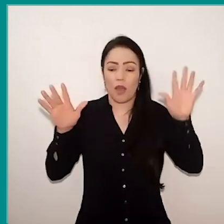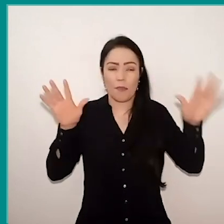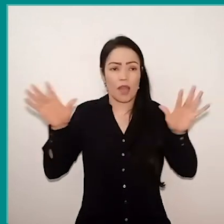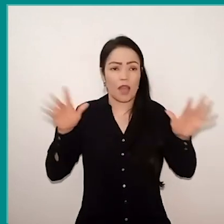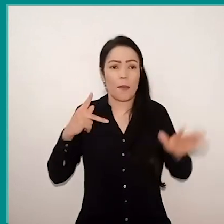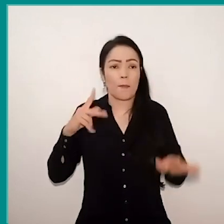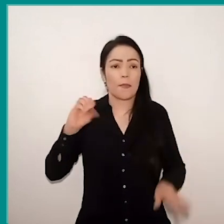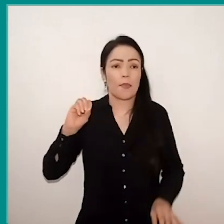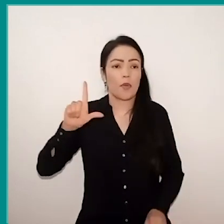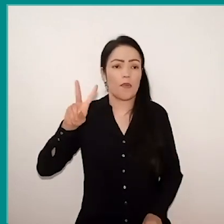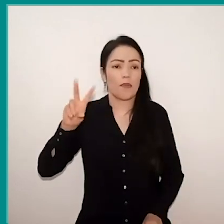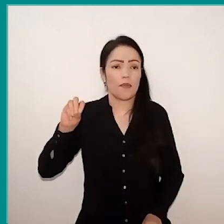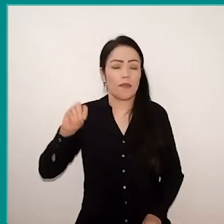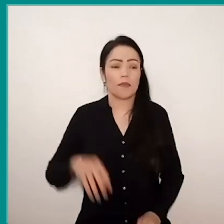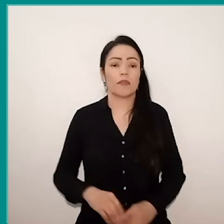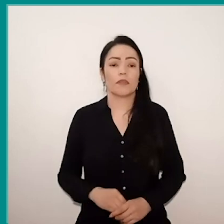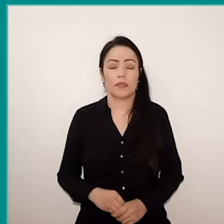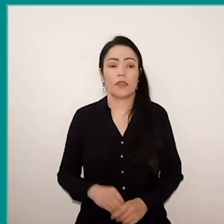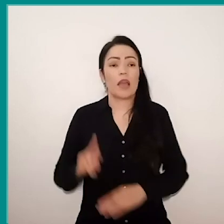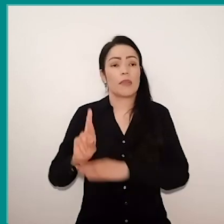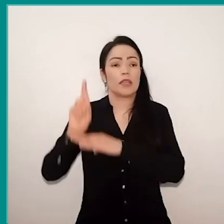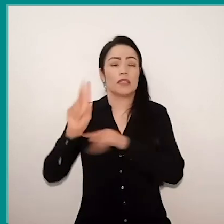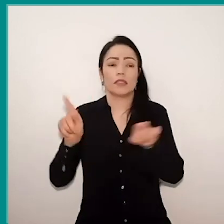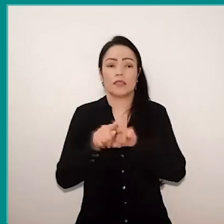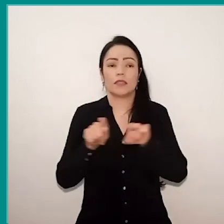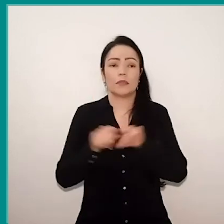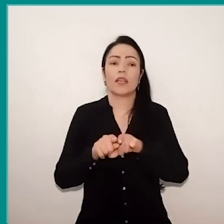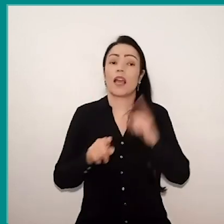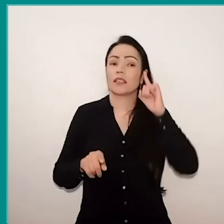and then also representing this idea that he brought from Paulo Freire